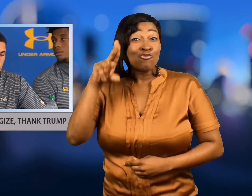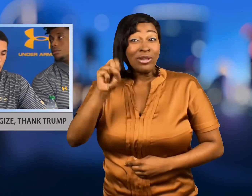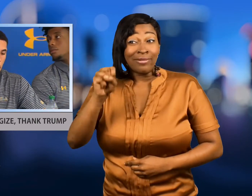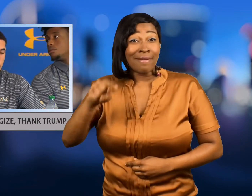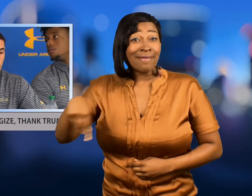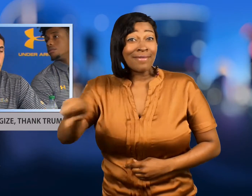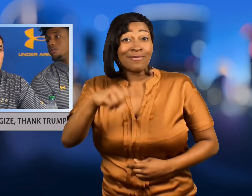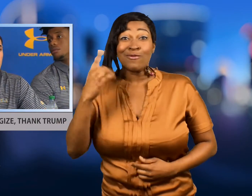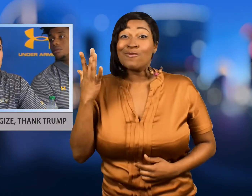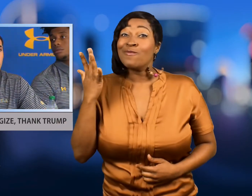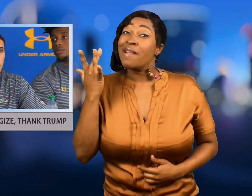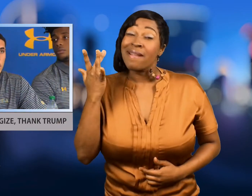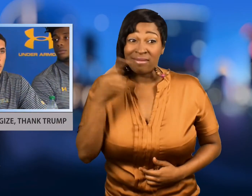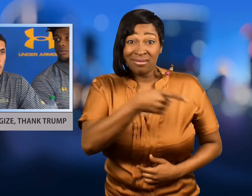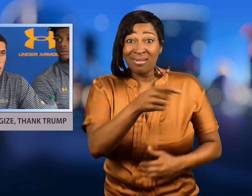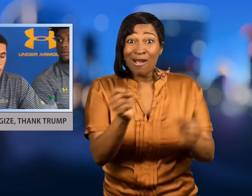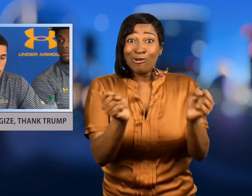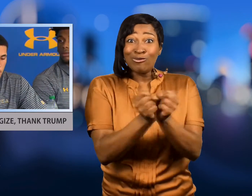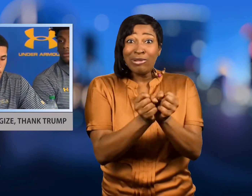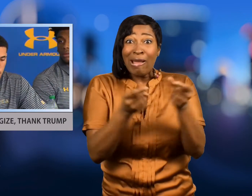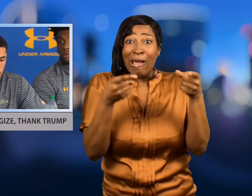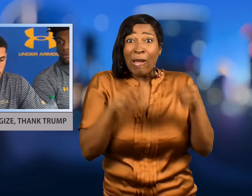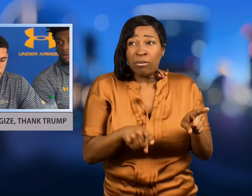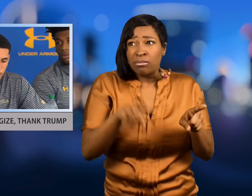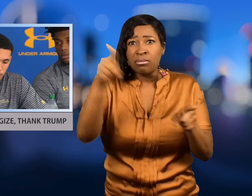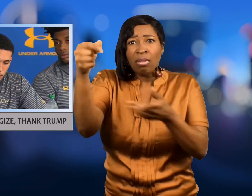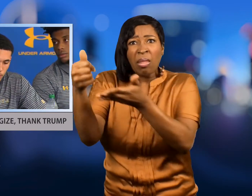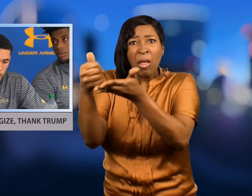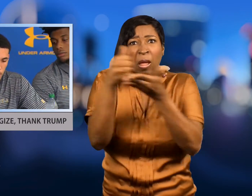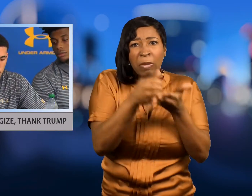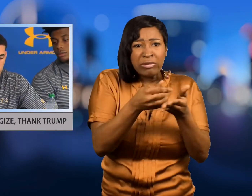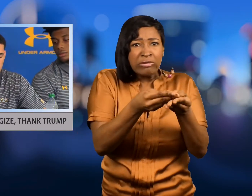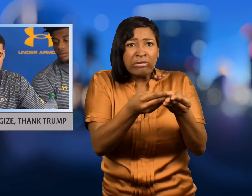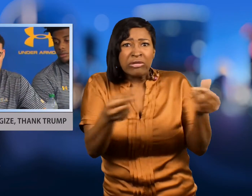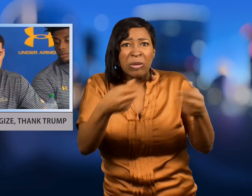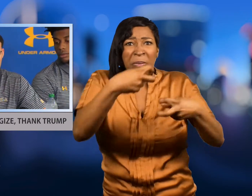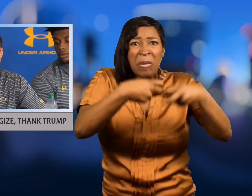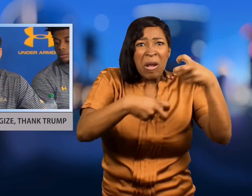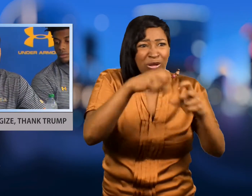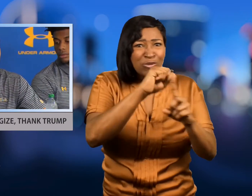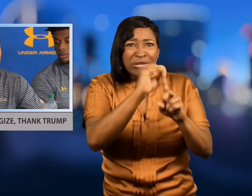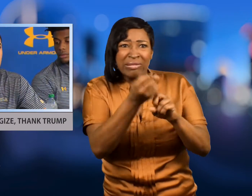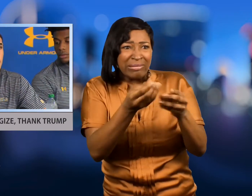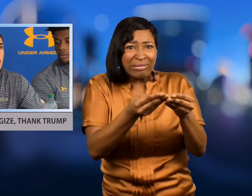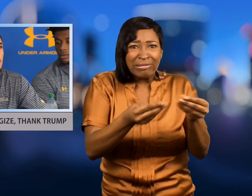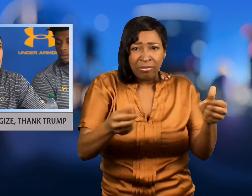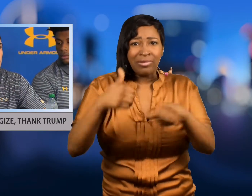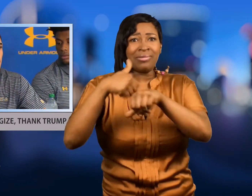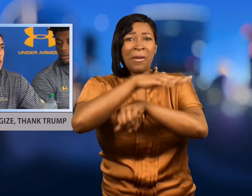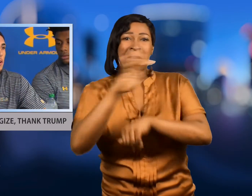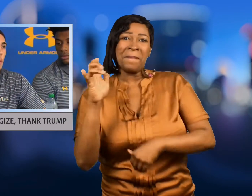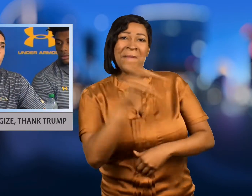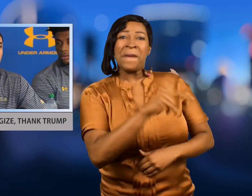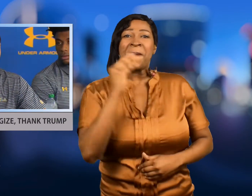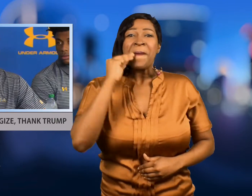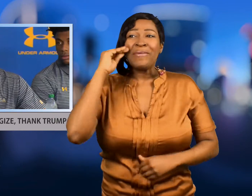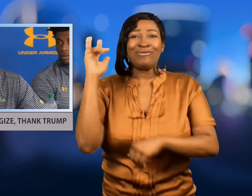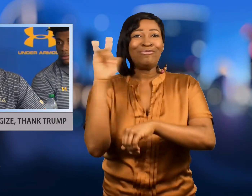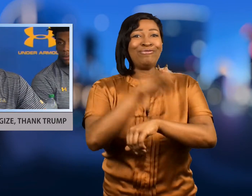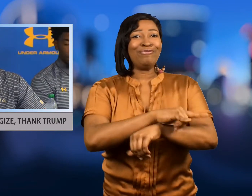government for the help they provided in resolving the situation and getting them back home safely.